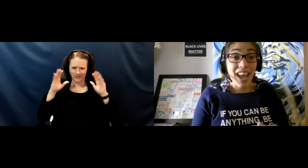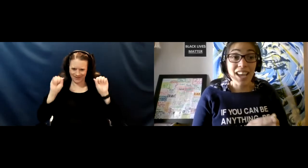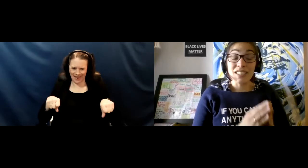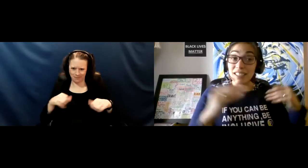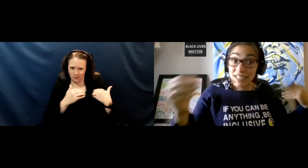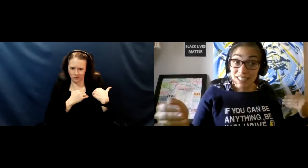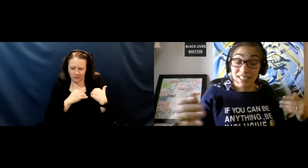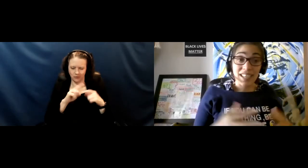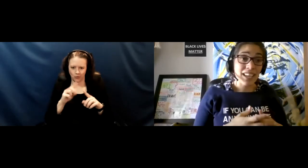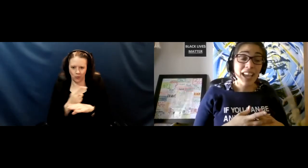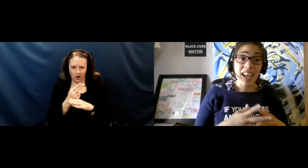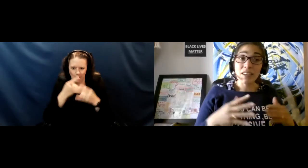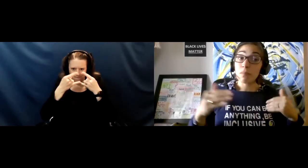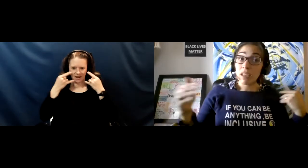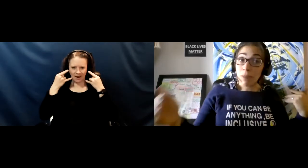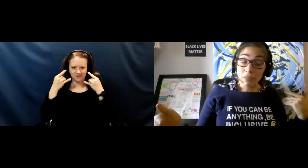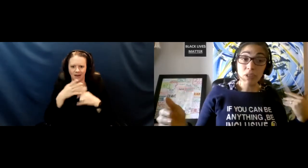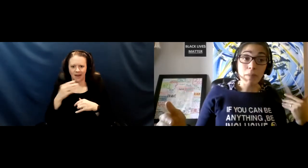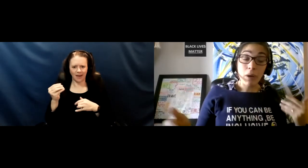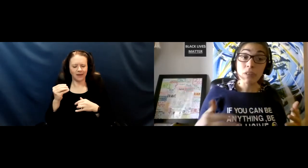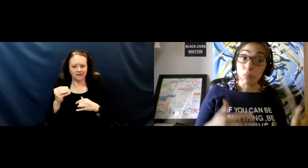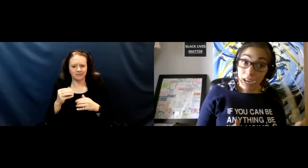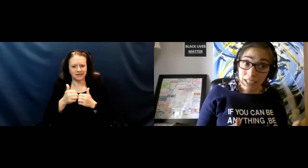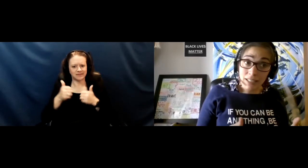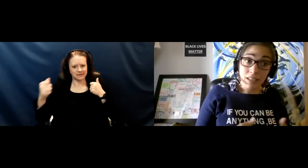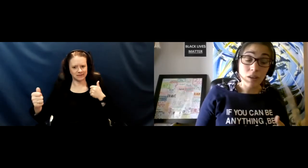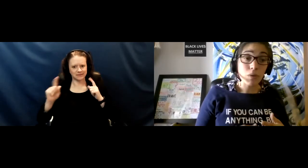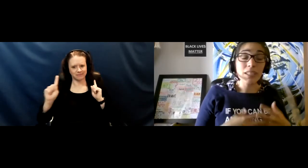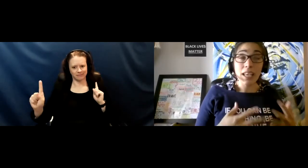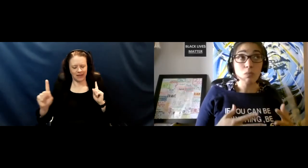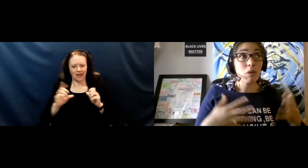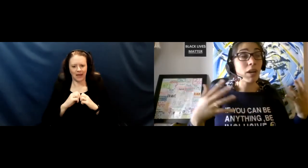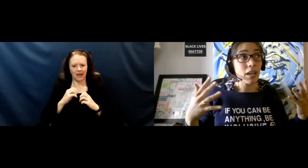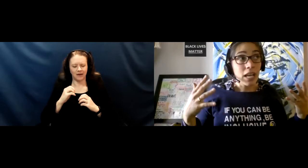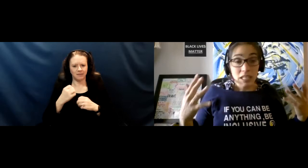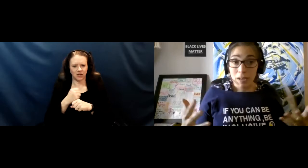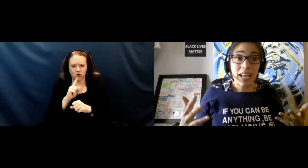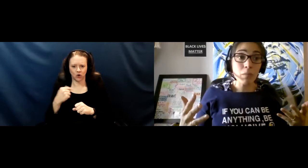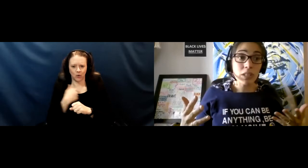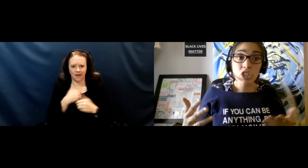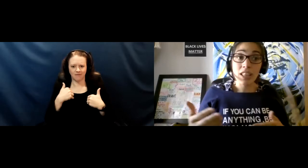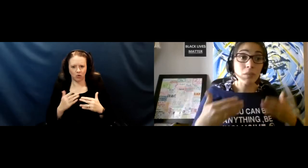and the distancing and being mindful about the breaks. So, yes, we wanna spend time with each other